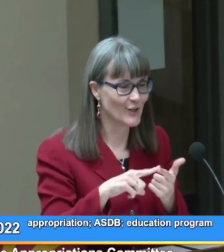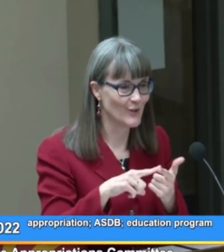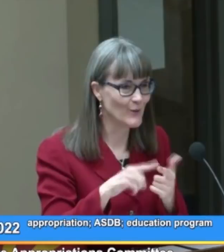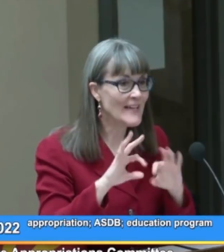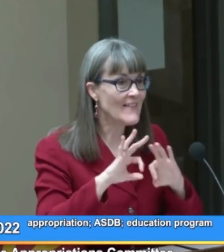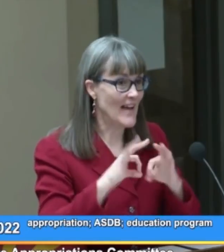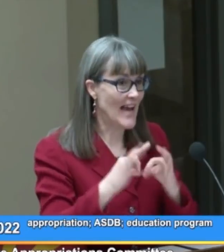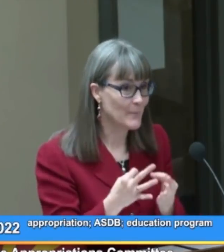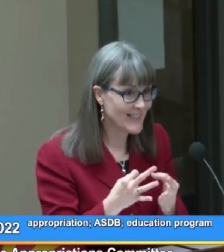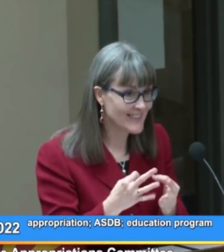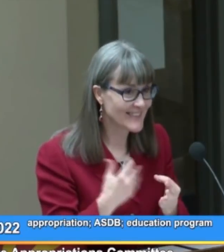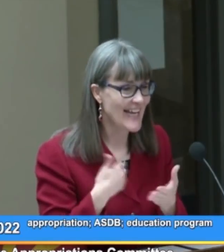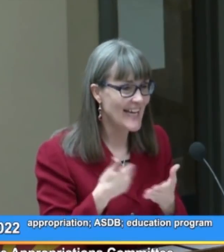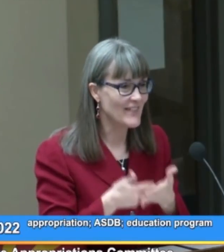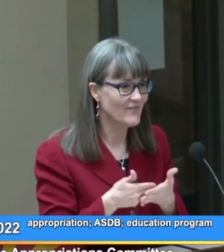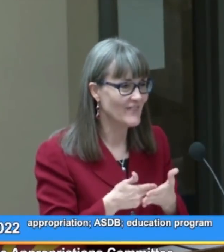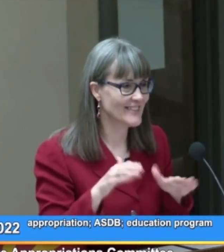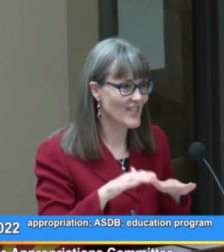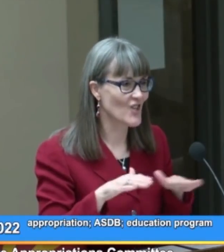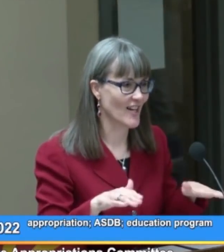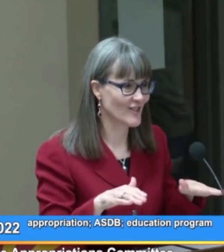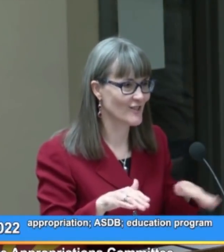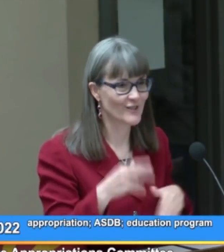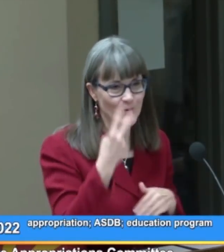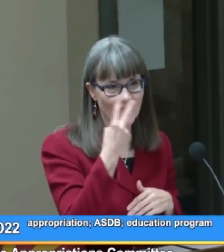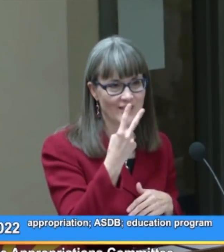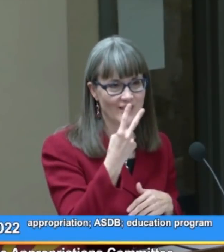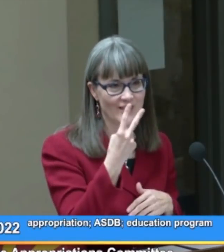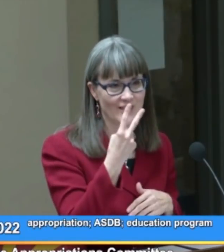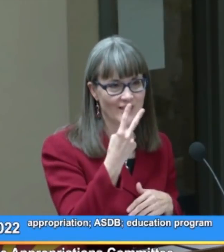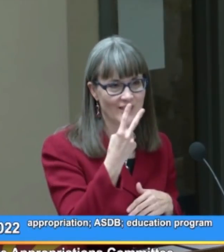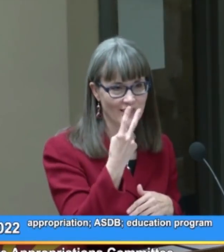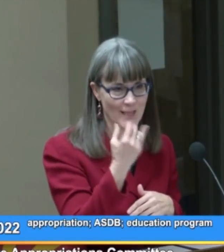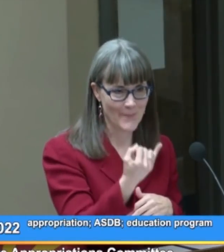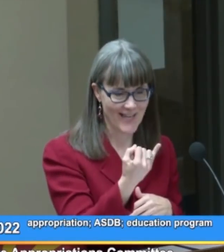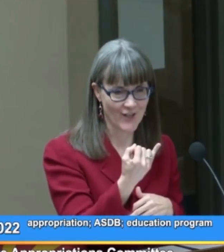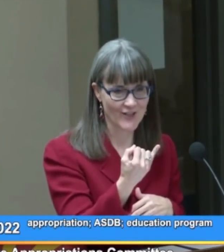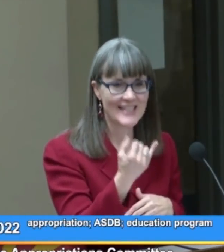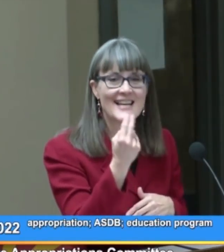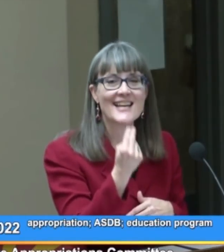to families to have infants and toddlers who are visually impaired